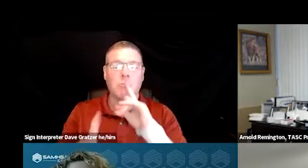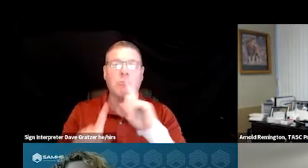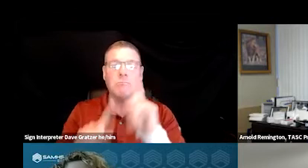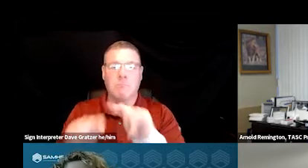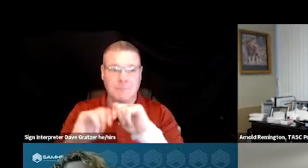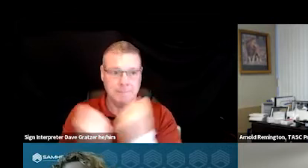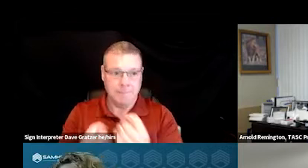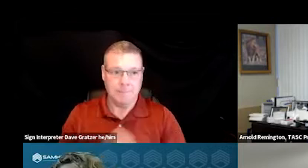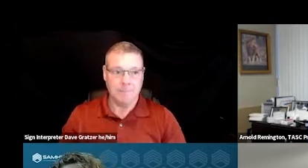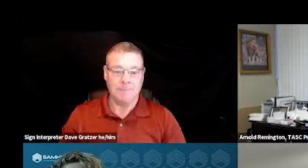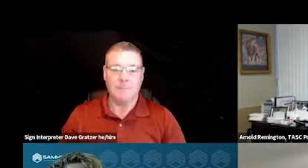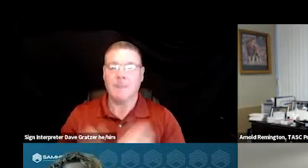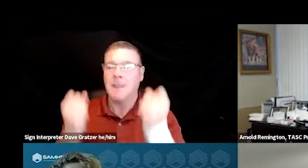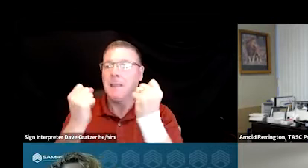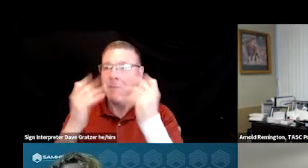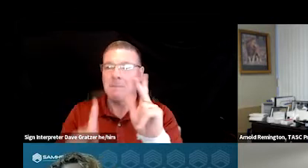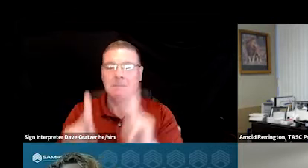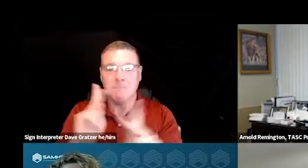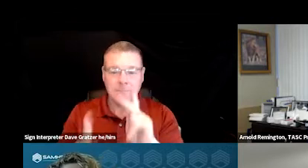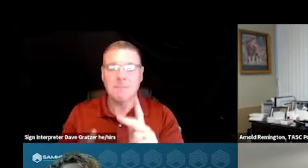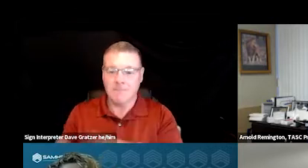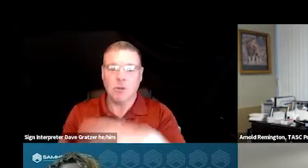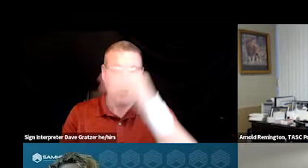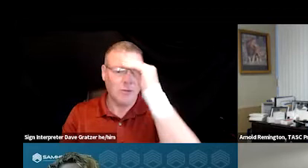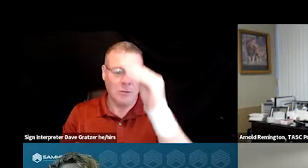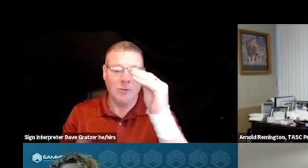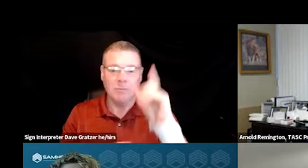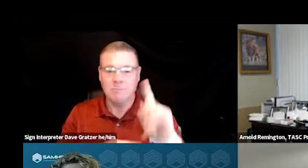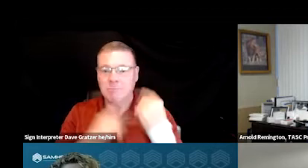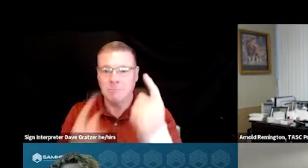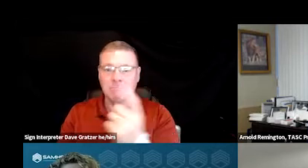I think many people have learned over the last few years,